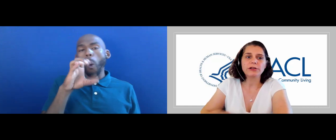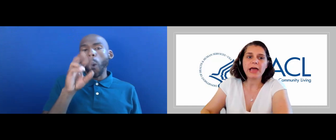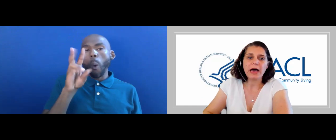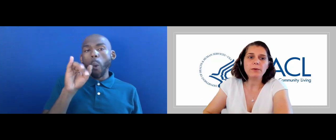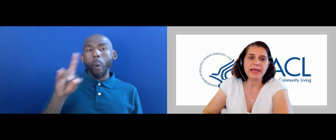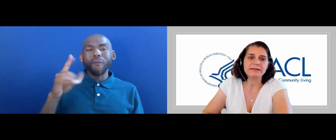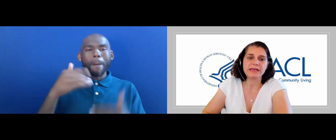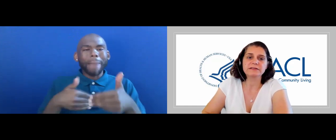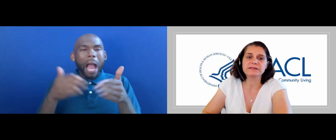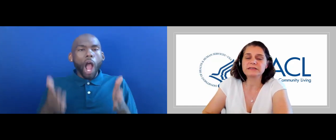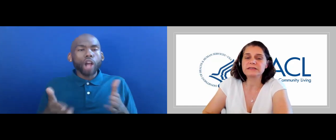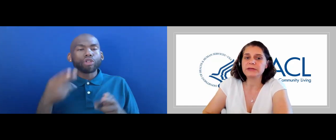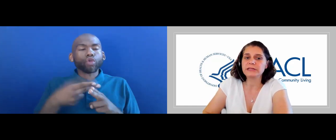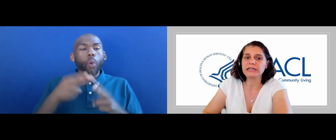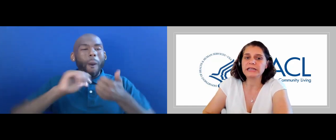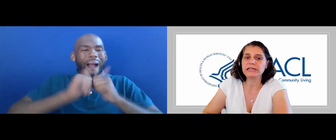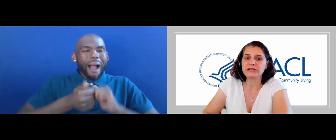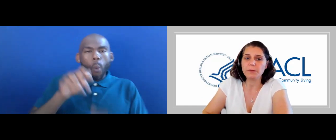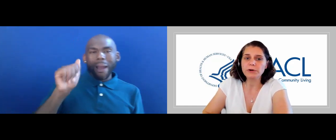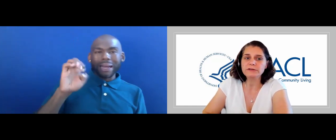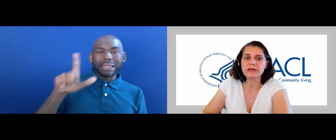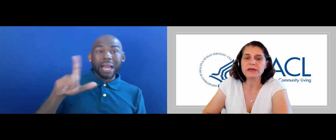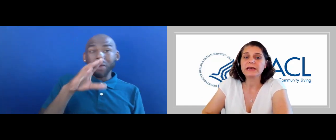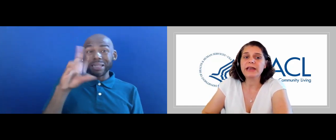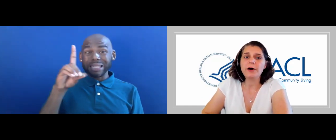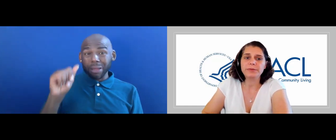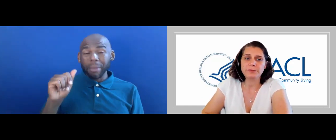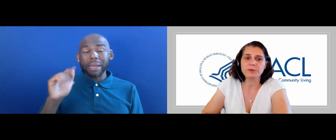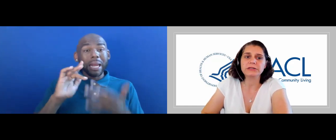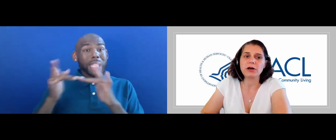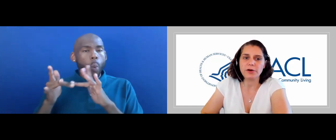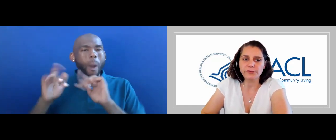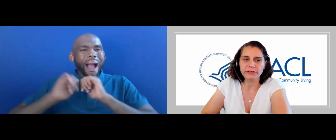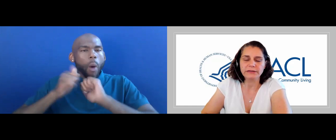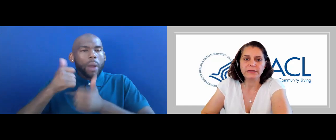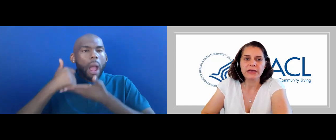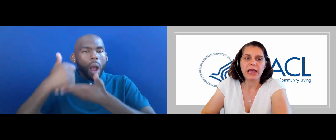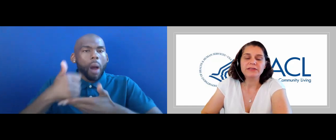"HOW ACL'S STABLE AND AGING NETWORKS CAN HELP PEOPLE WITH LONG COVID."